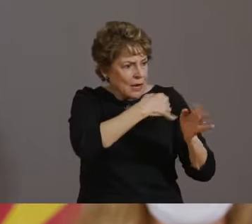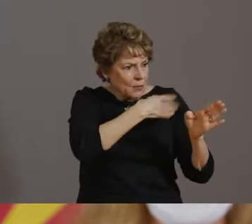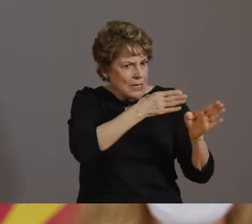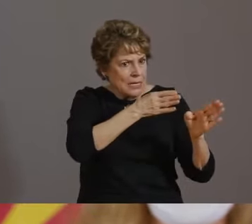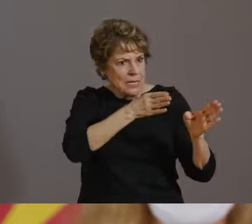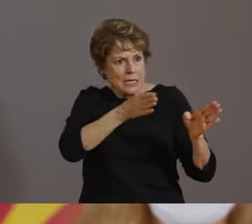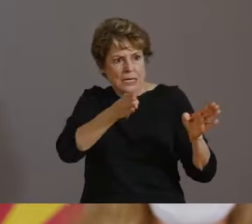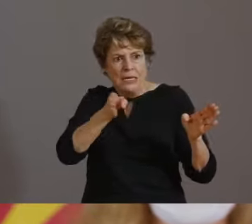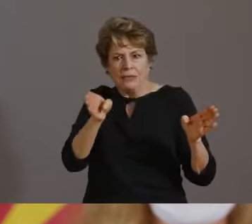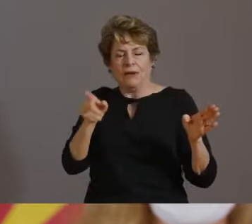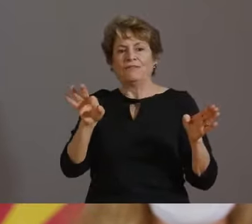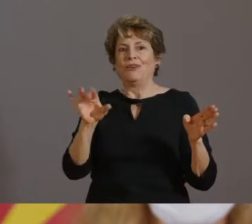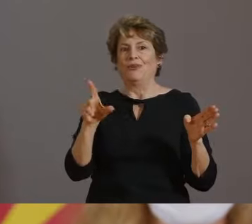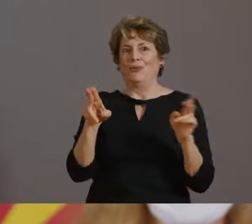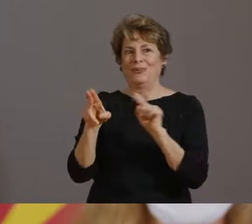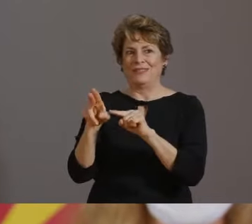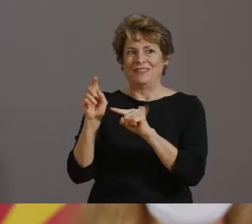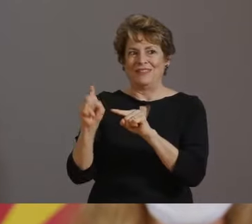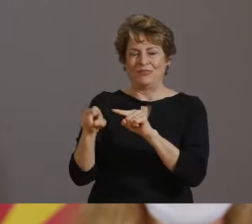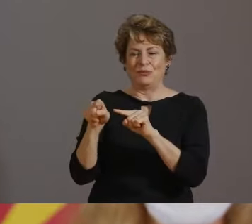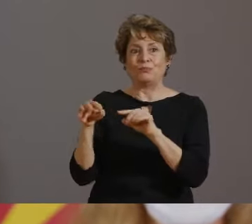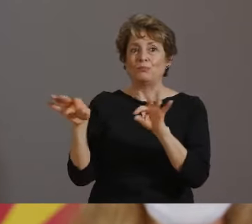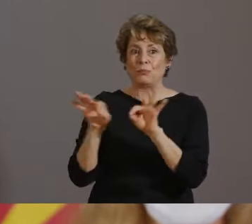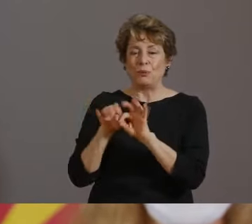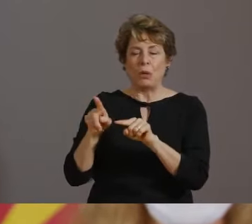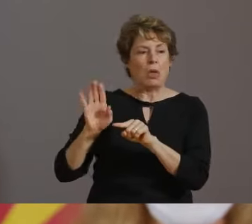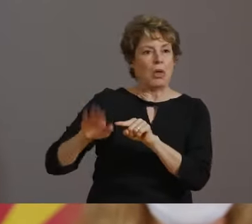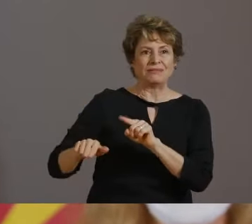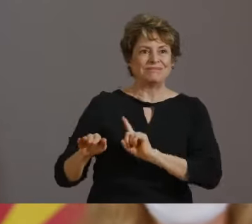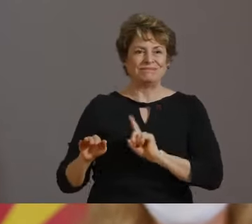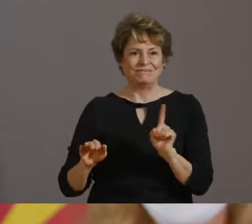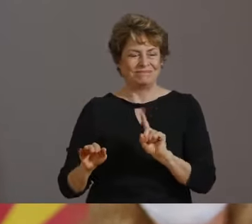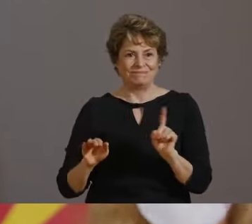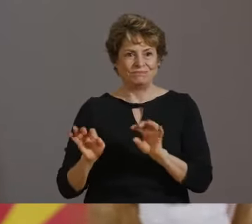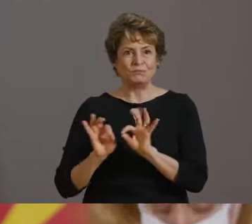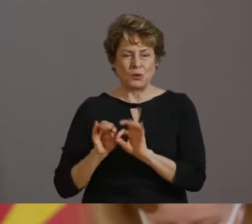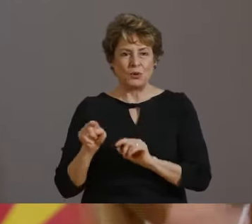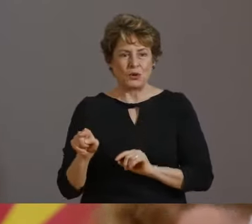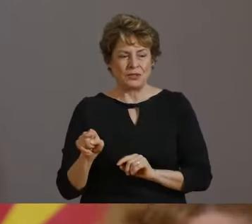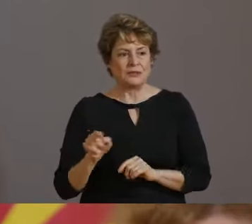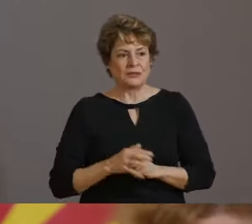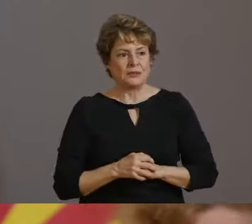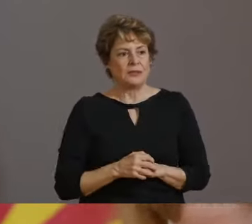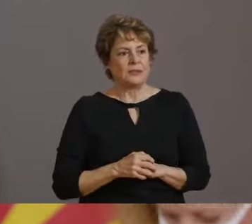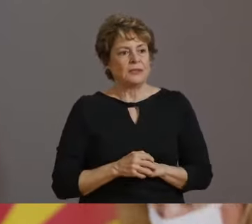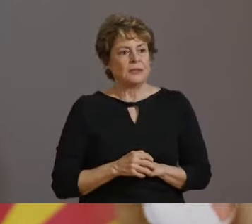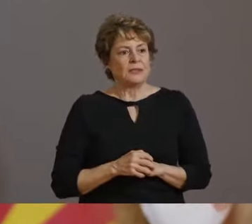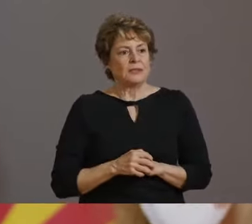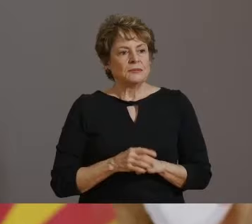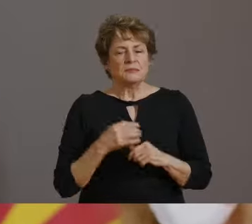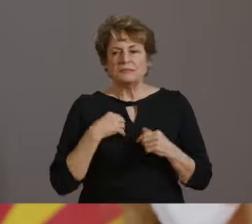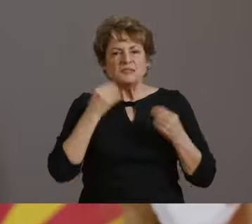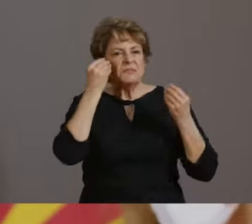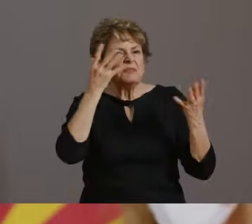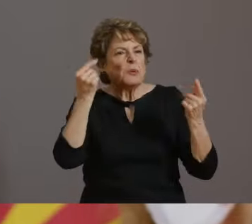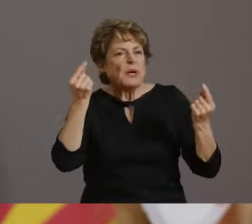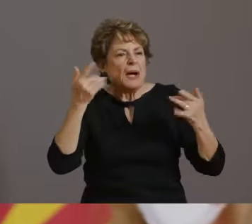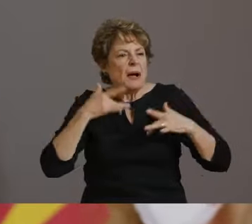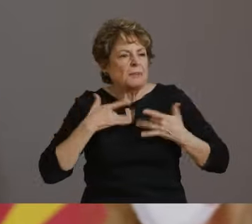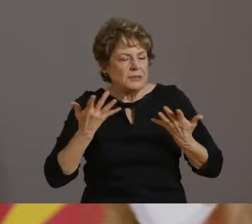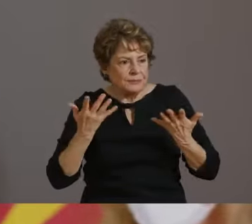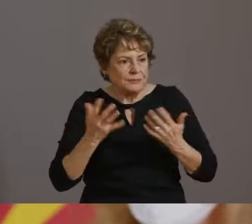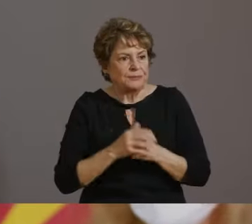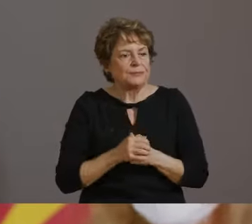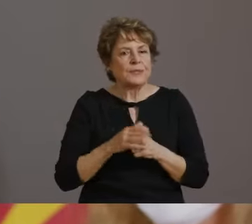TO GIVE YOU SOME PERSPECTIVE, EVERY YEAR IN ARIZONA ON AVERAGE 5 TO 20% OF THE POPULATION